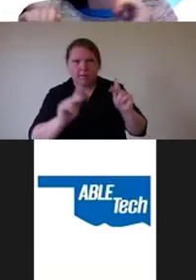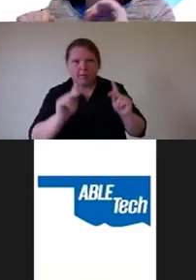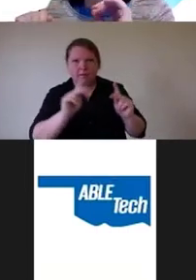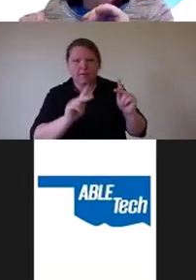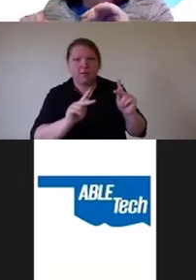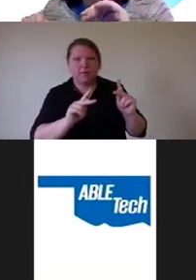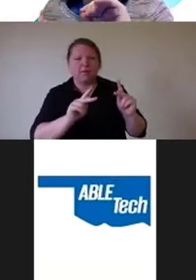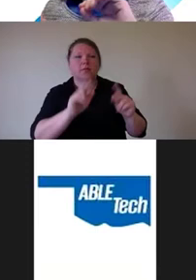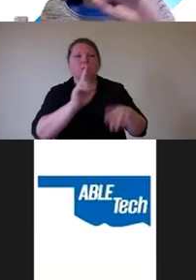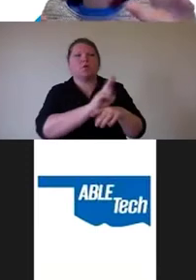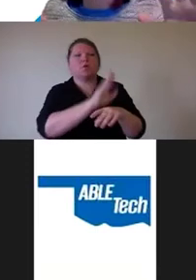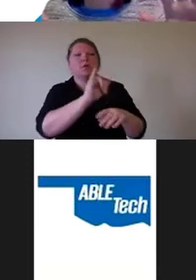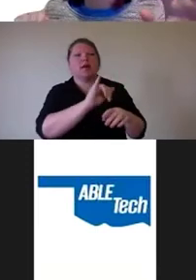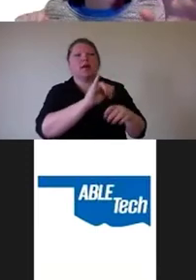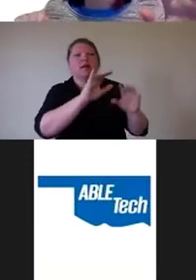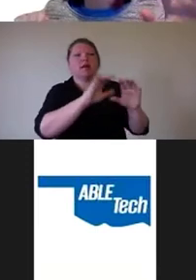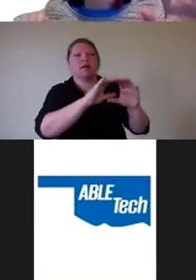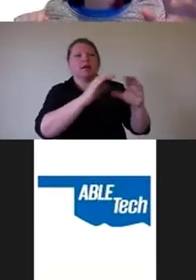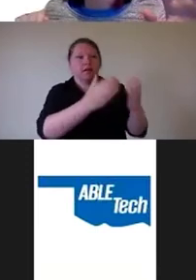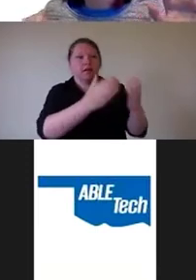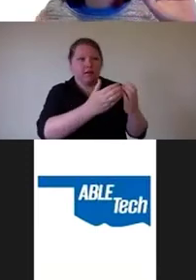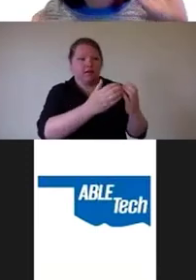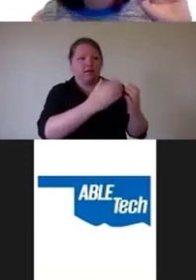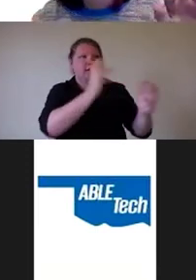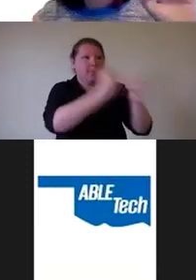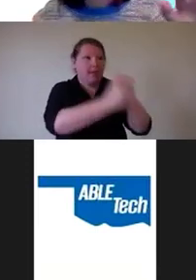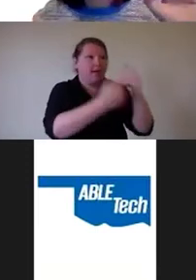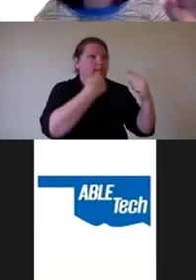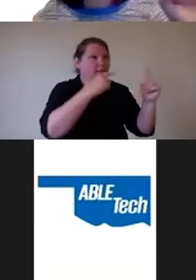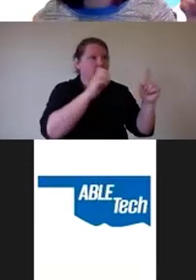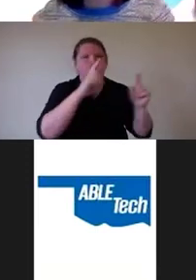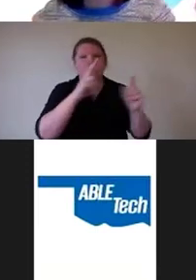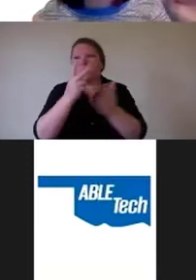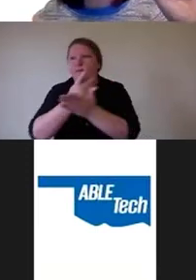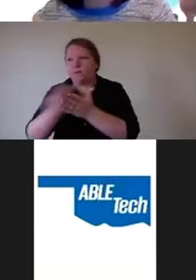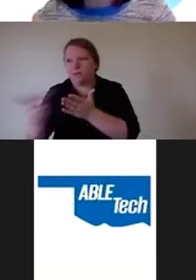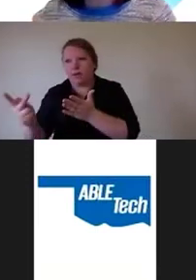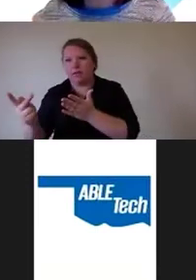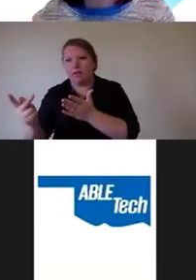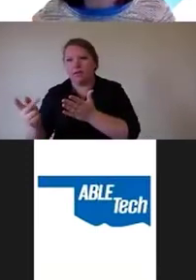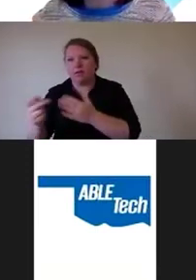versus the people who were failing the course, one eighth of the people failing the course.